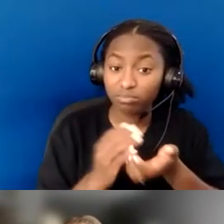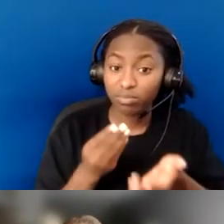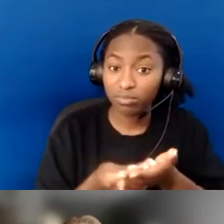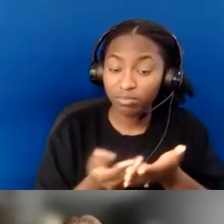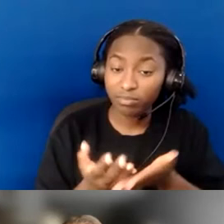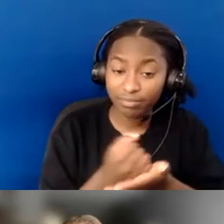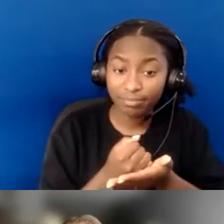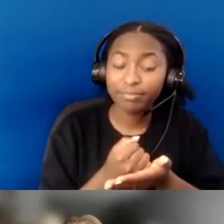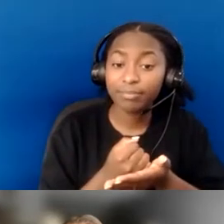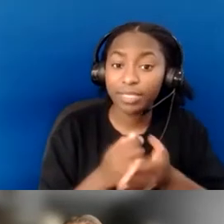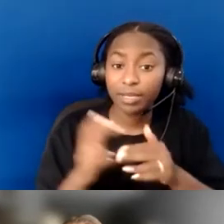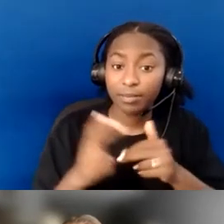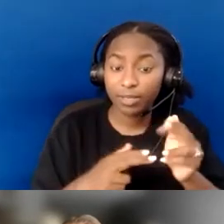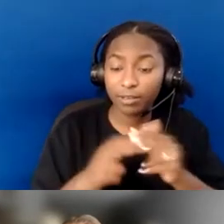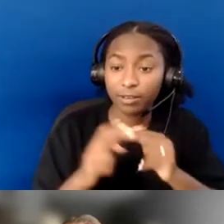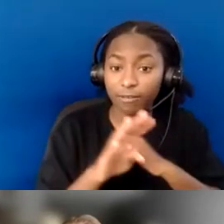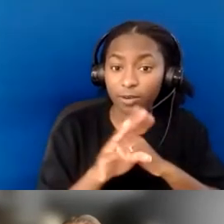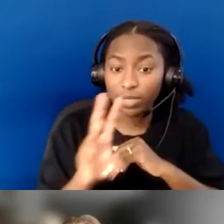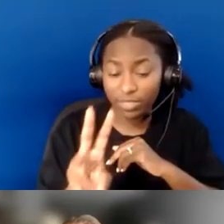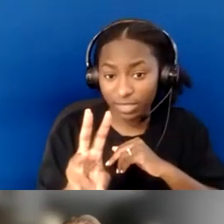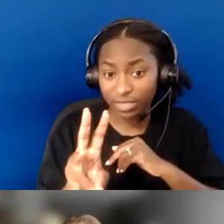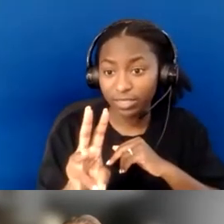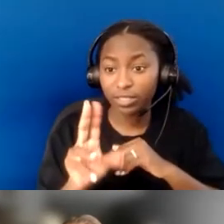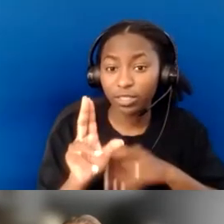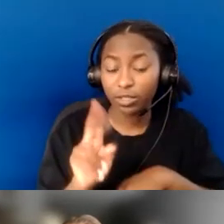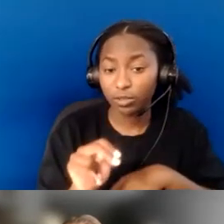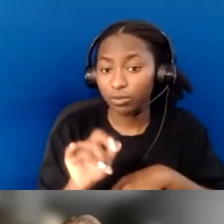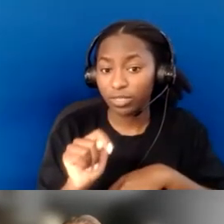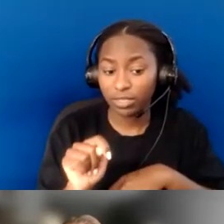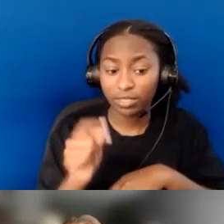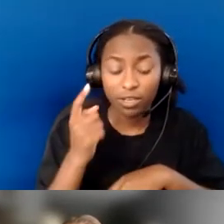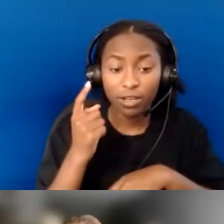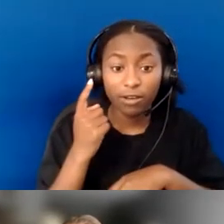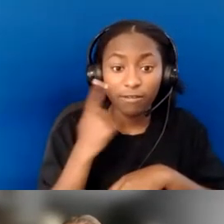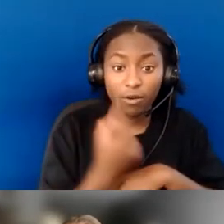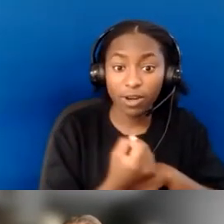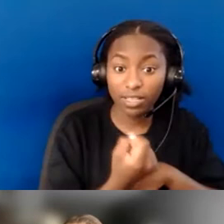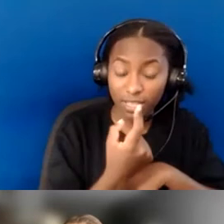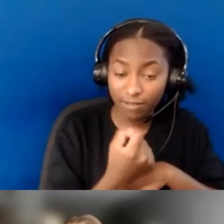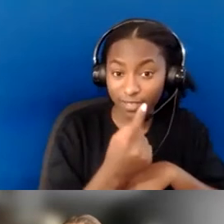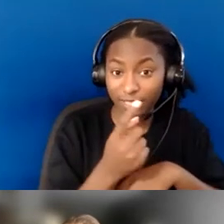11 of which are for persons with disabilities. Our church, our accessibility ministry,